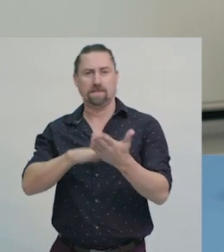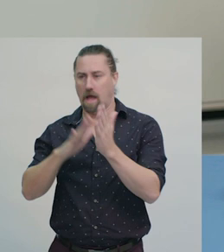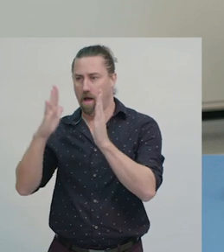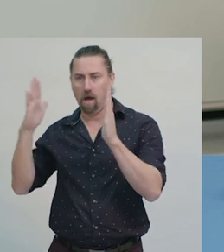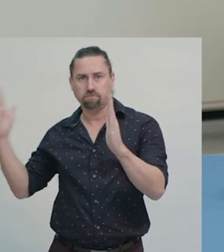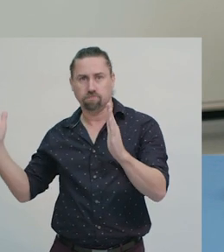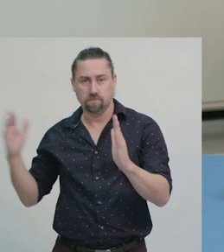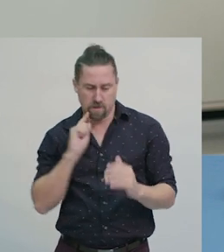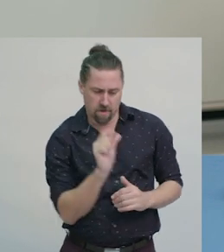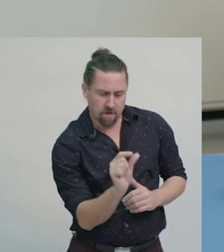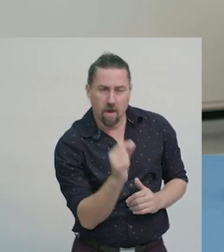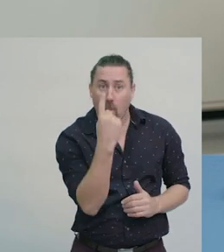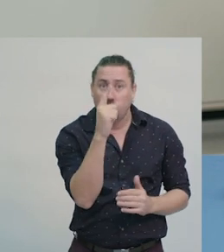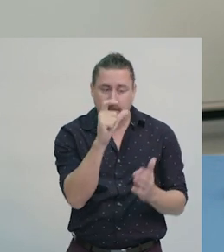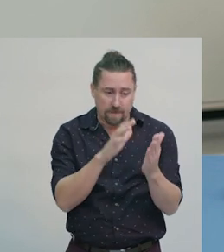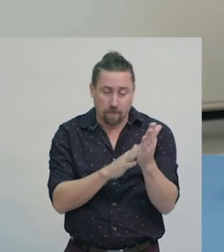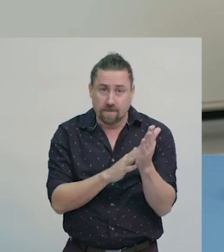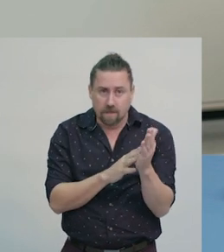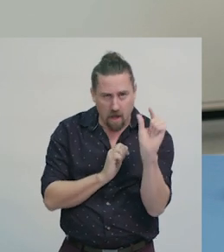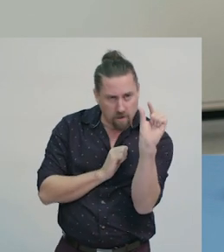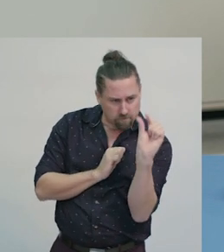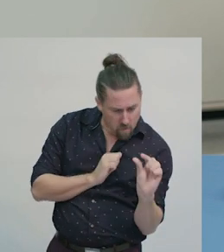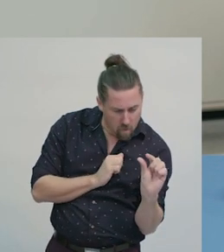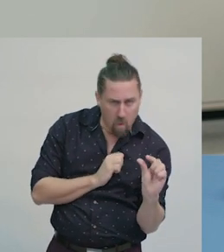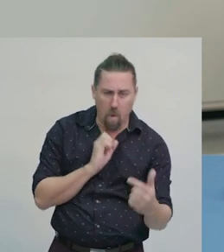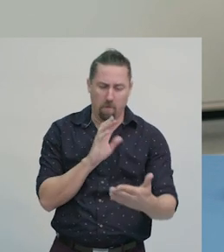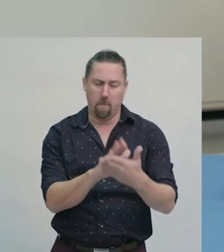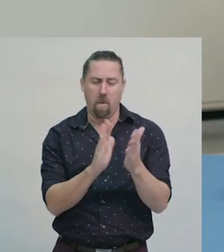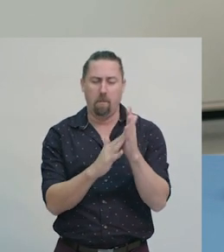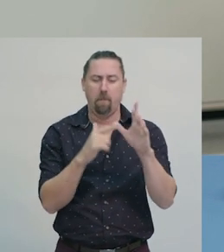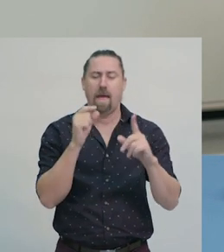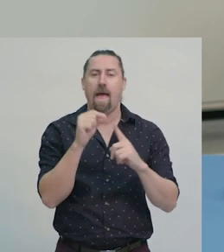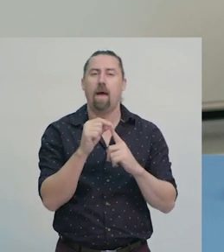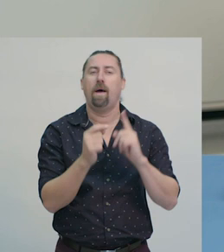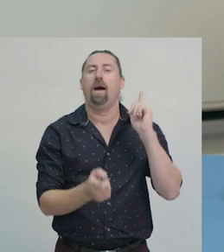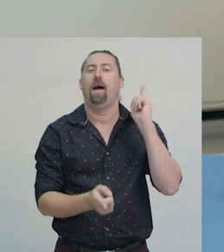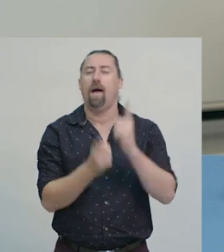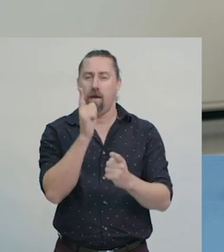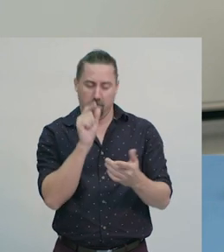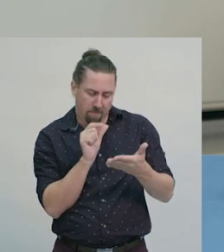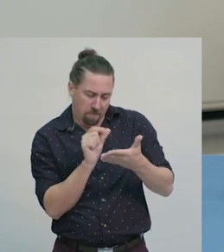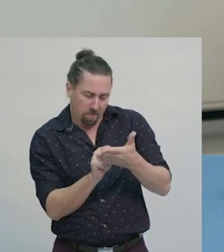Because 1cm is the smaller measurement, we know that this is the measurement on the map.